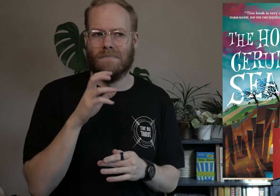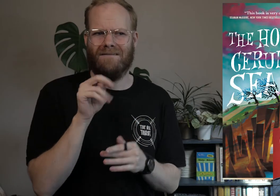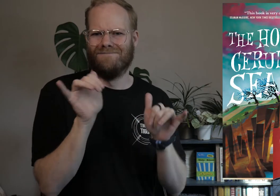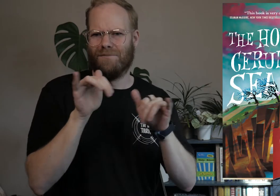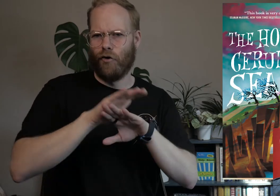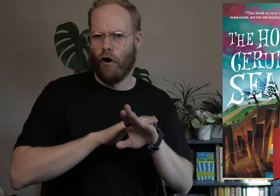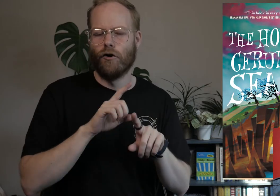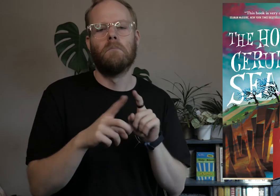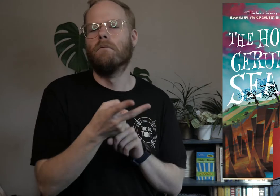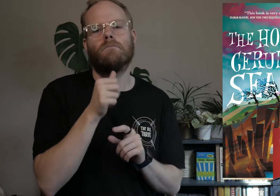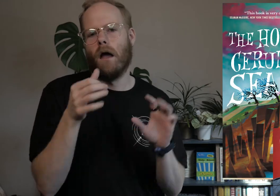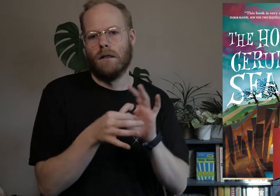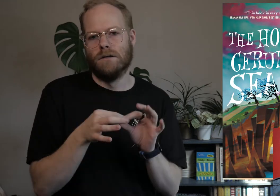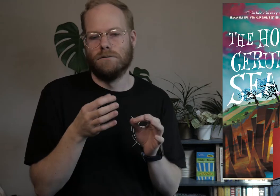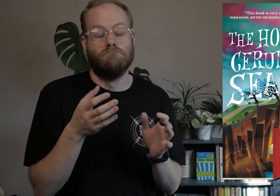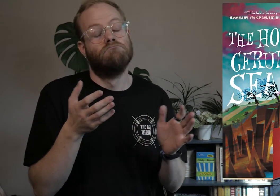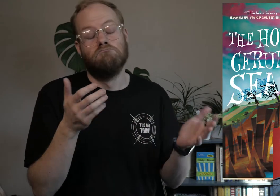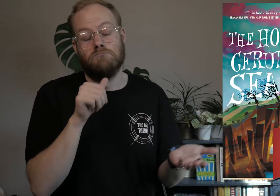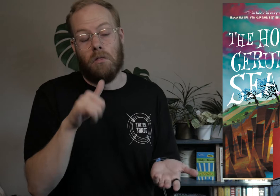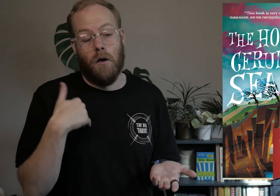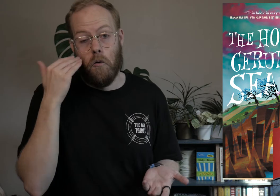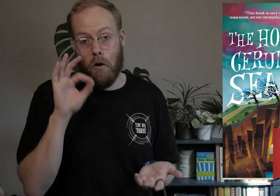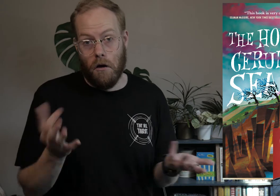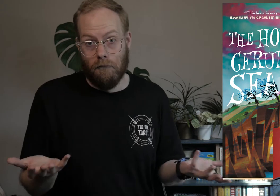even a similar cover, but these books aren’t connected at all. At least, not that we know of!